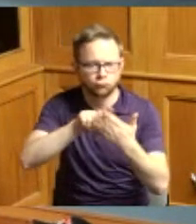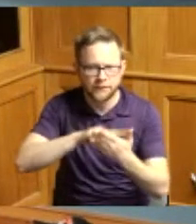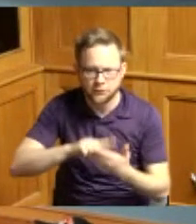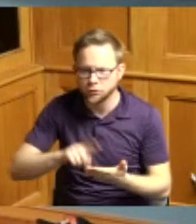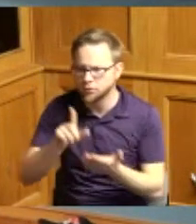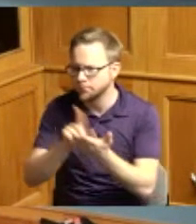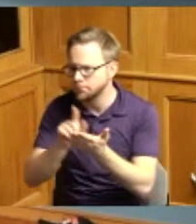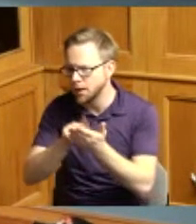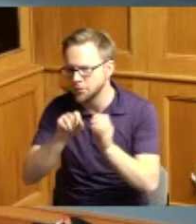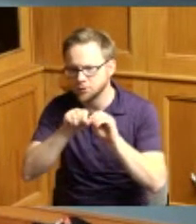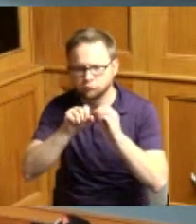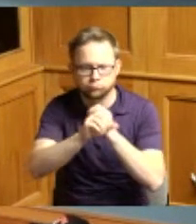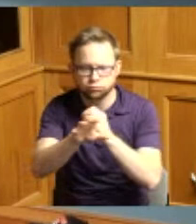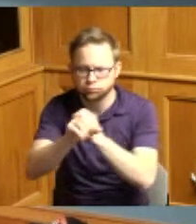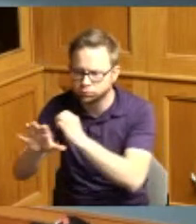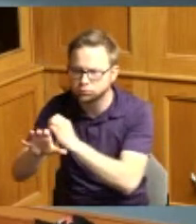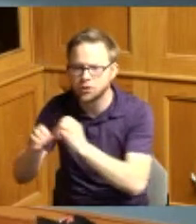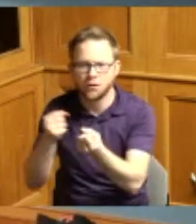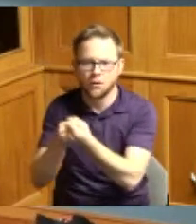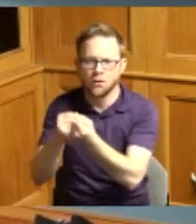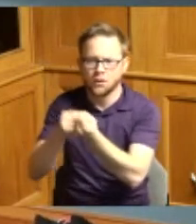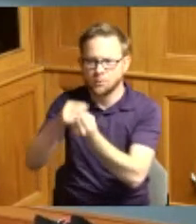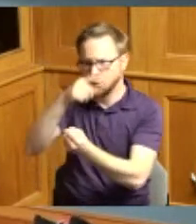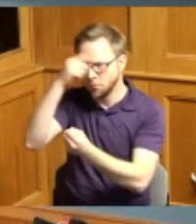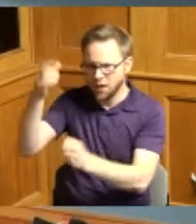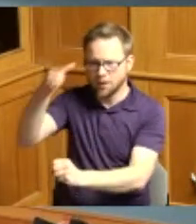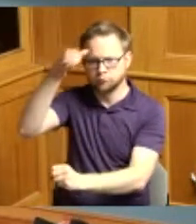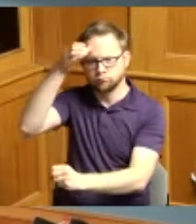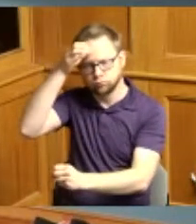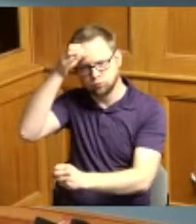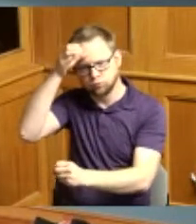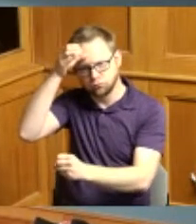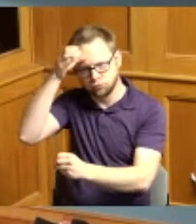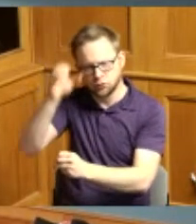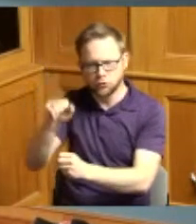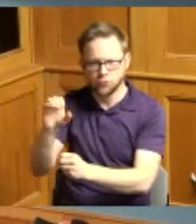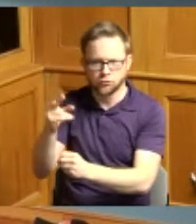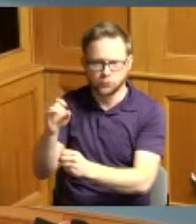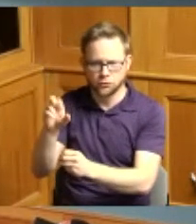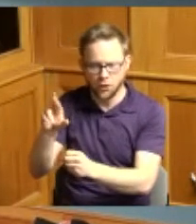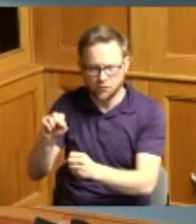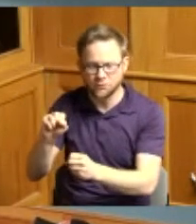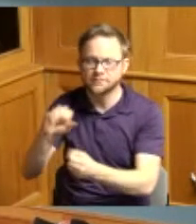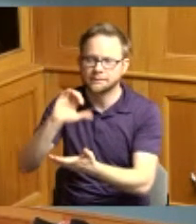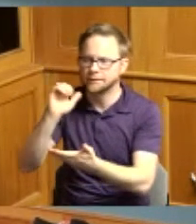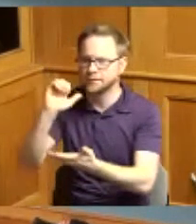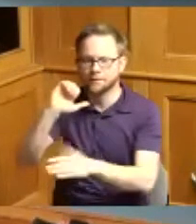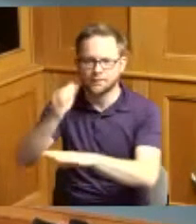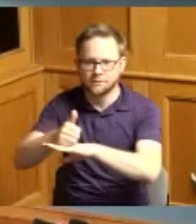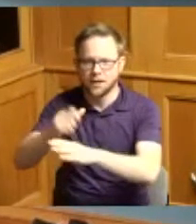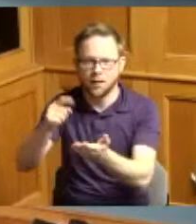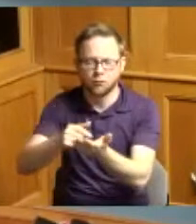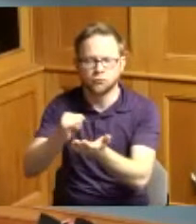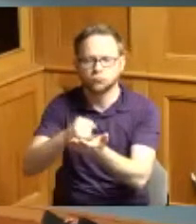outlets for black scholars with the establishment of the journal of negro history in 1916